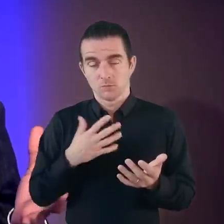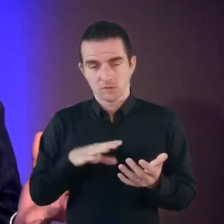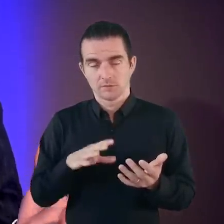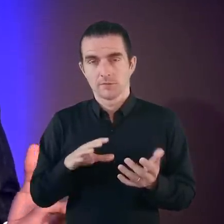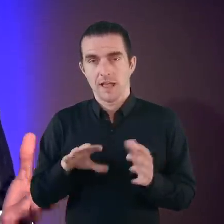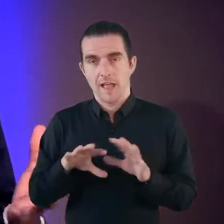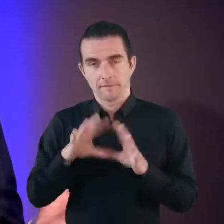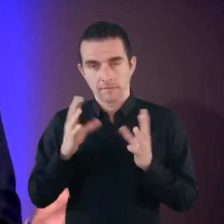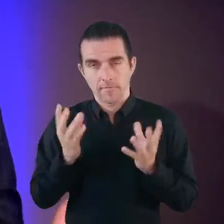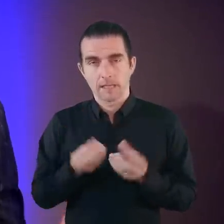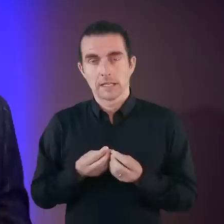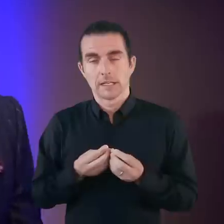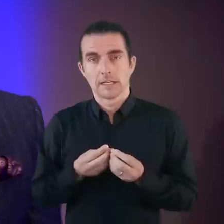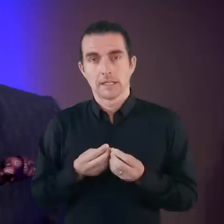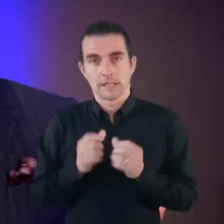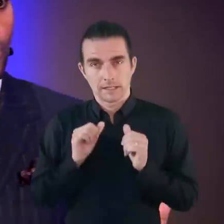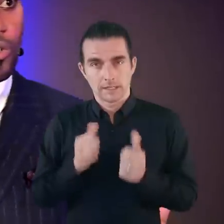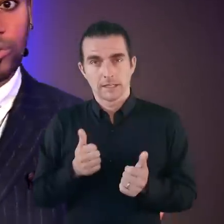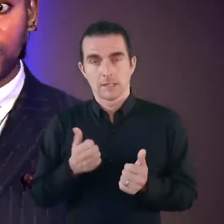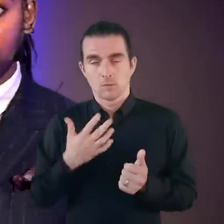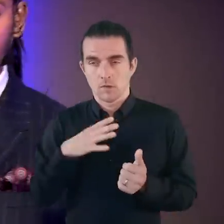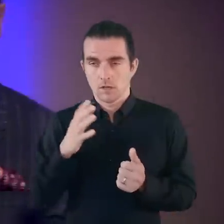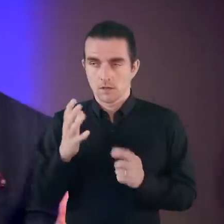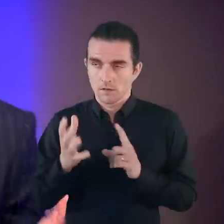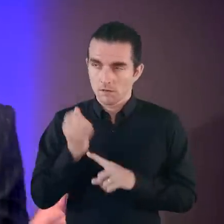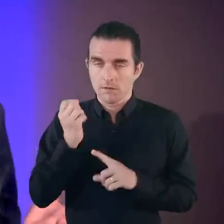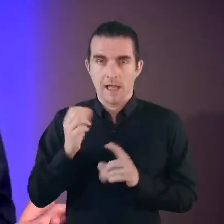that you do just about absolutely anything for, I thought.